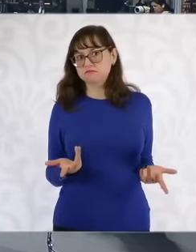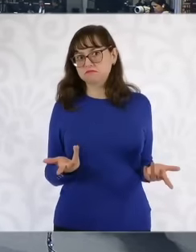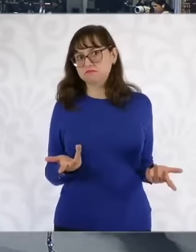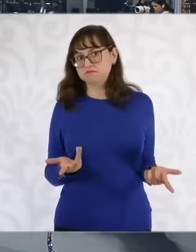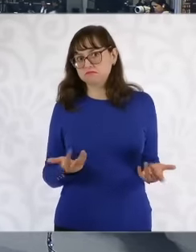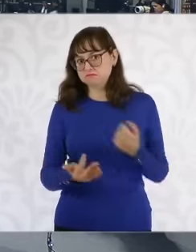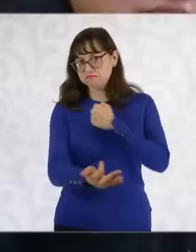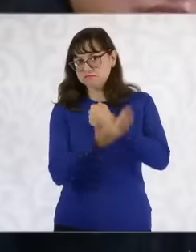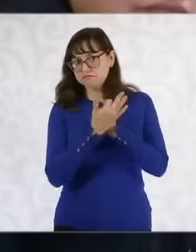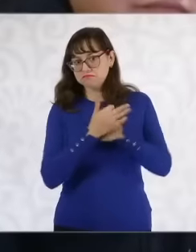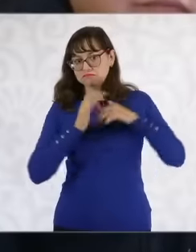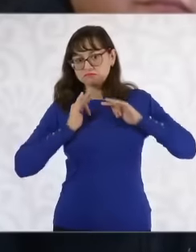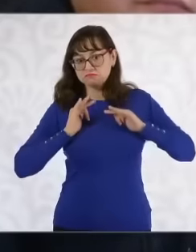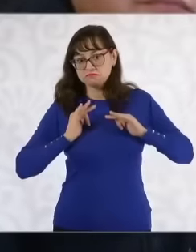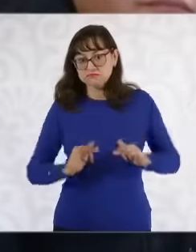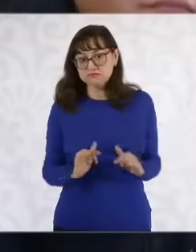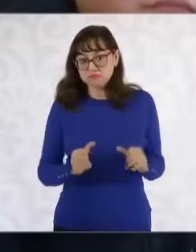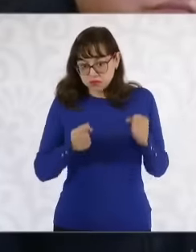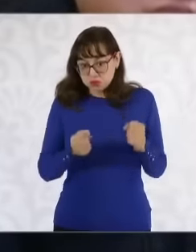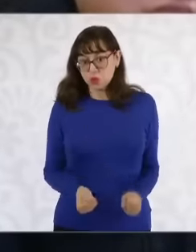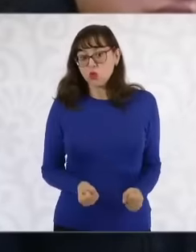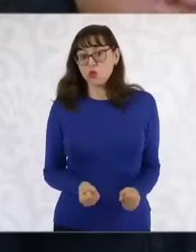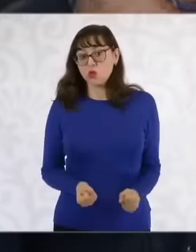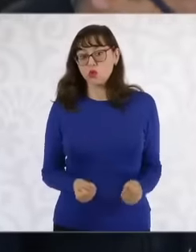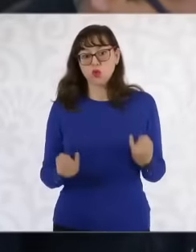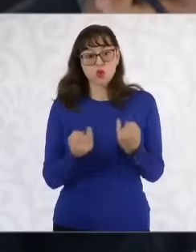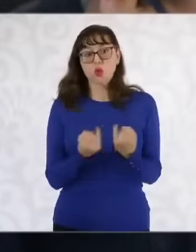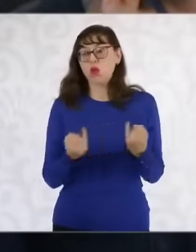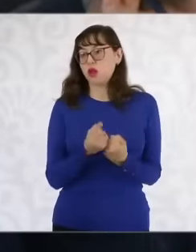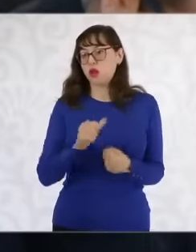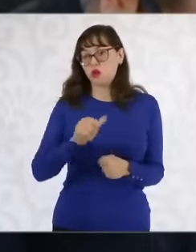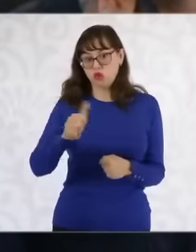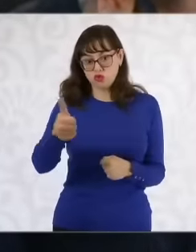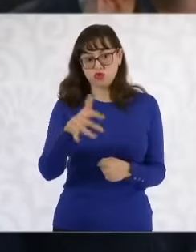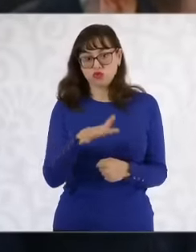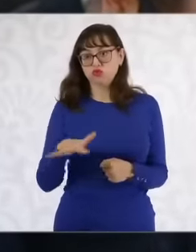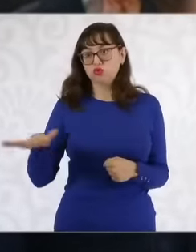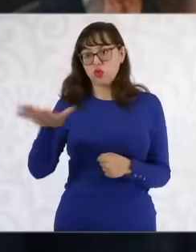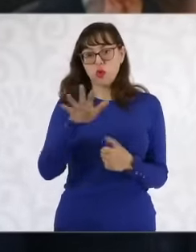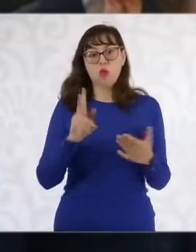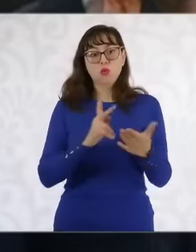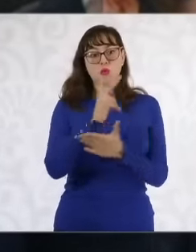and we are guaranteed security like any citizen with the welfare programs